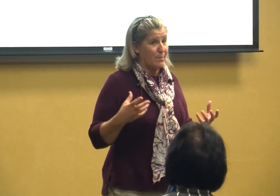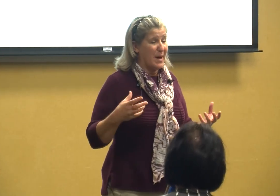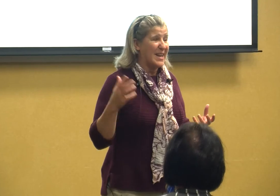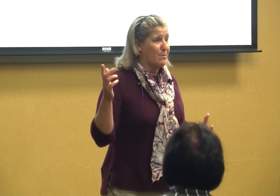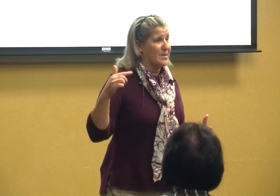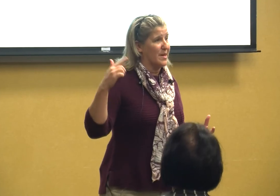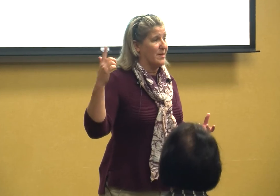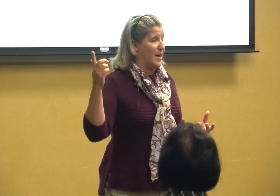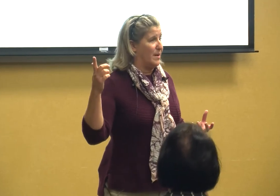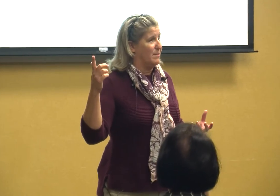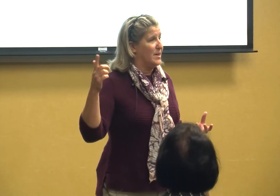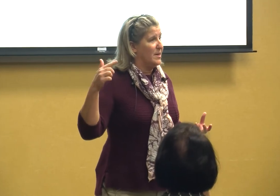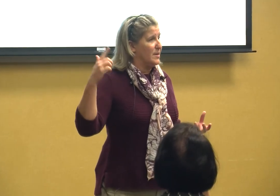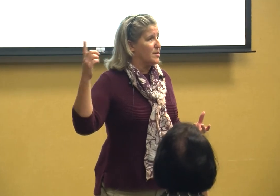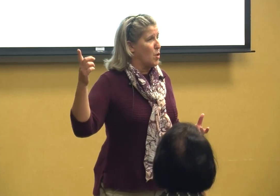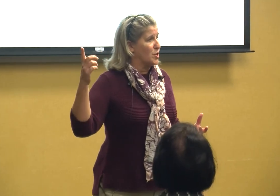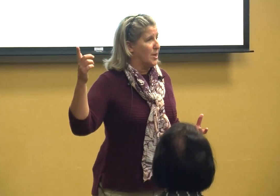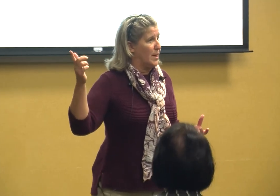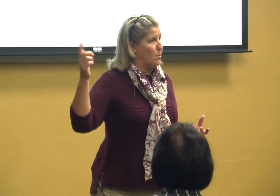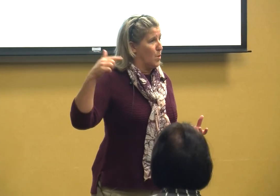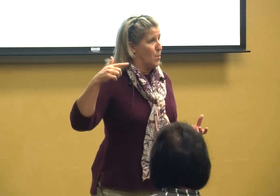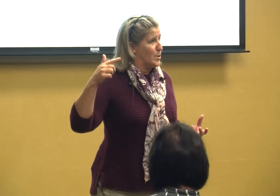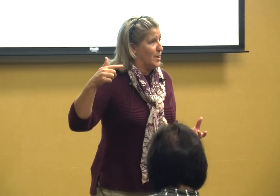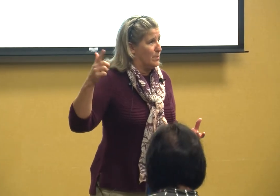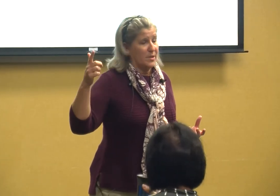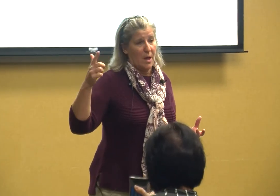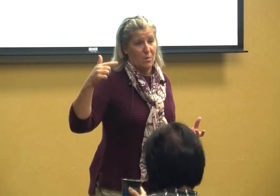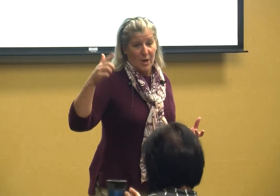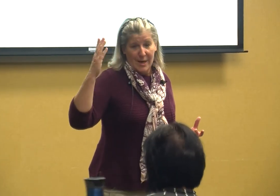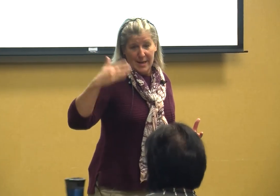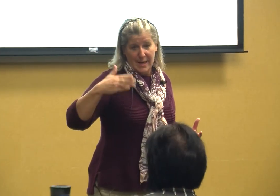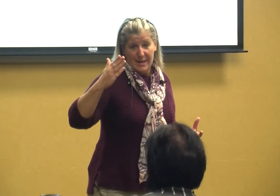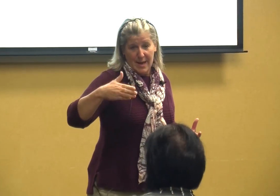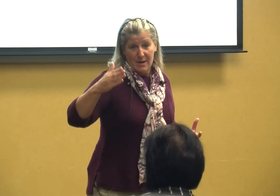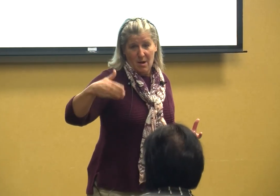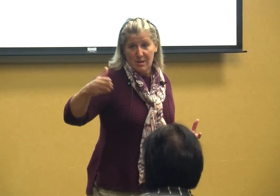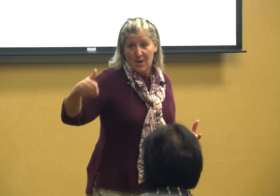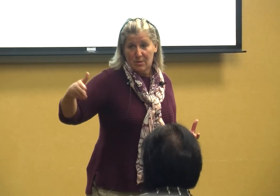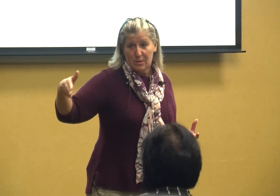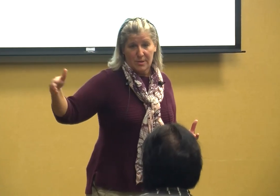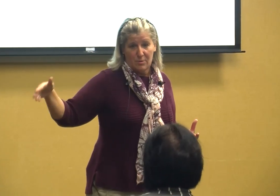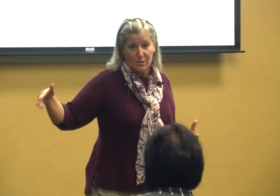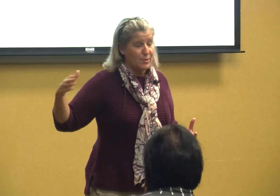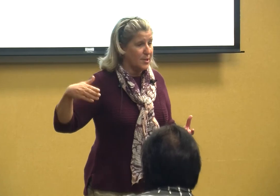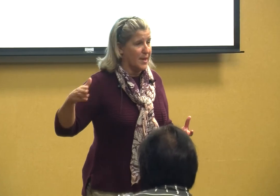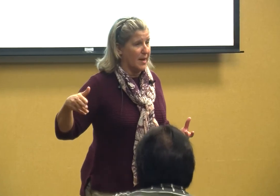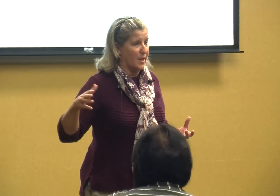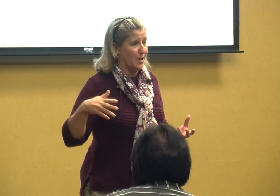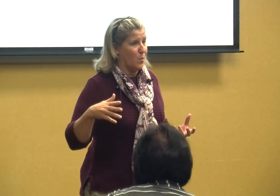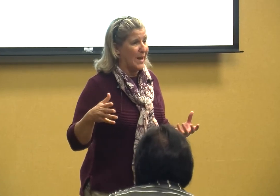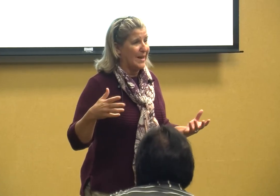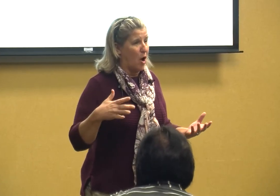my dad was a sergeant in World War 2 so he had all of our little soldiers that you know we all